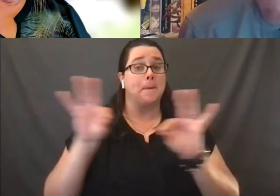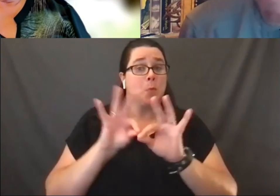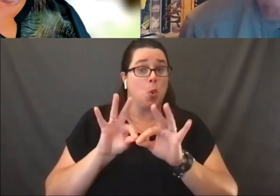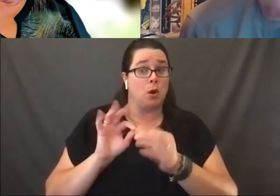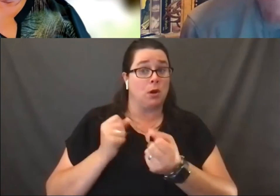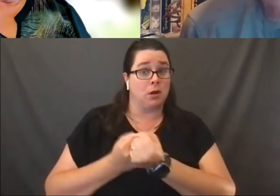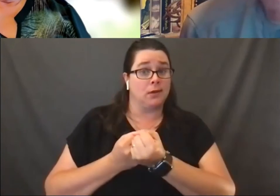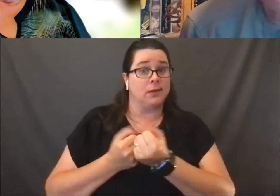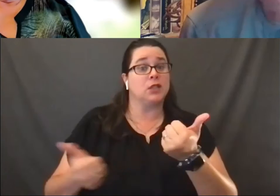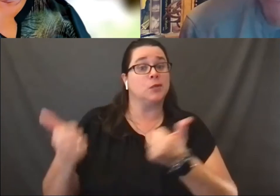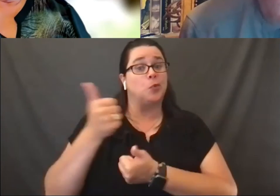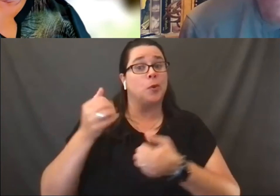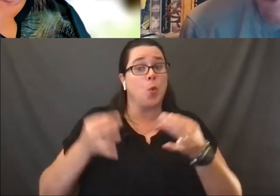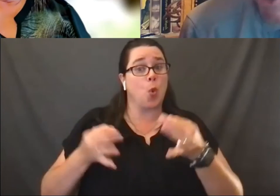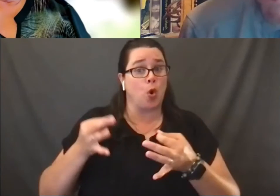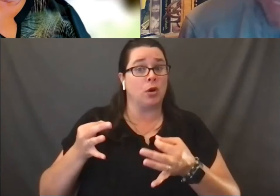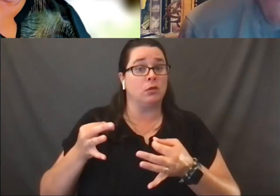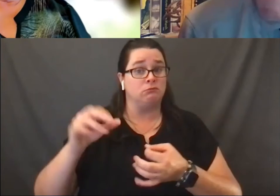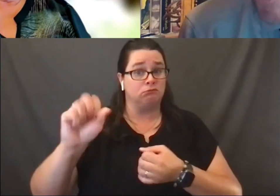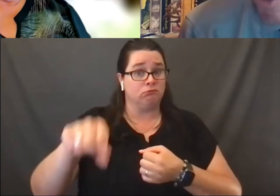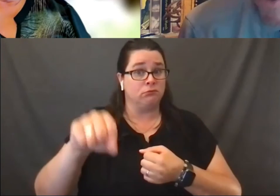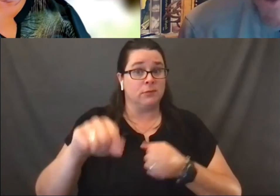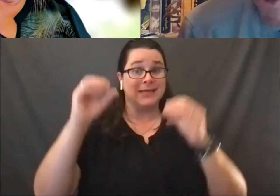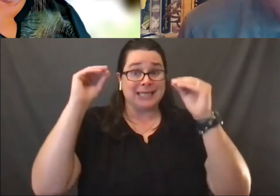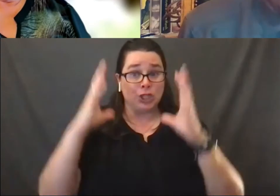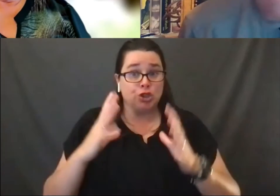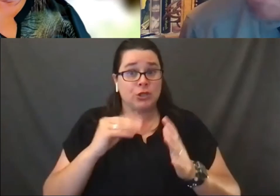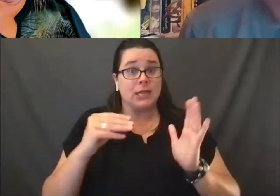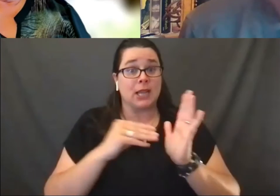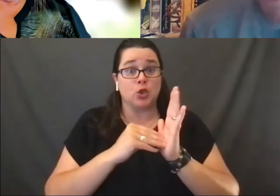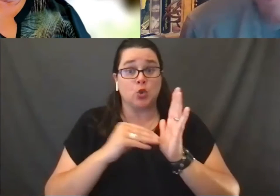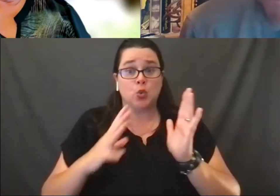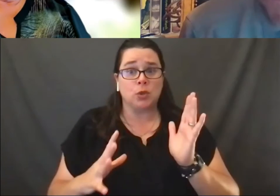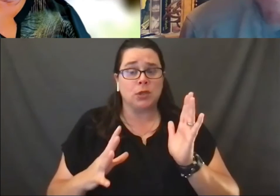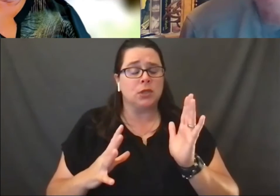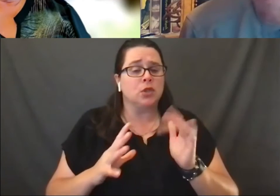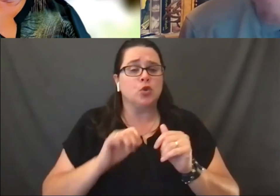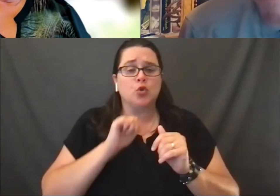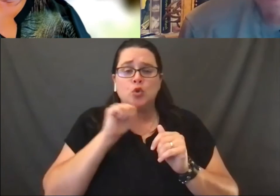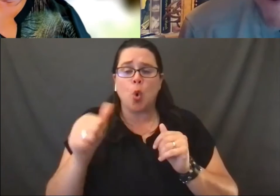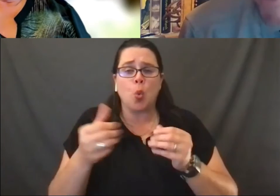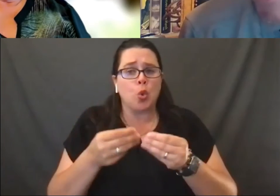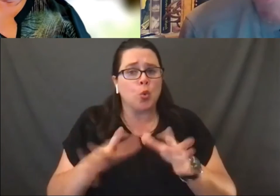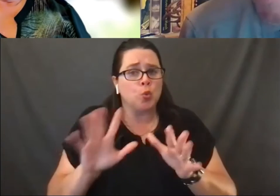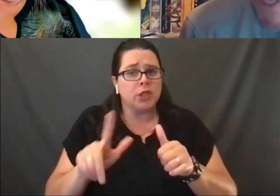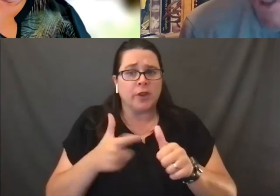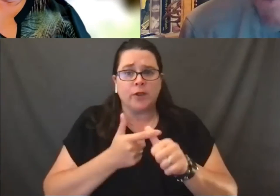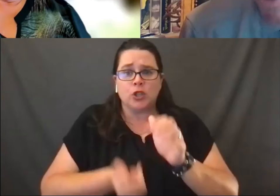the Supreme Court reaffirmed that teachers and students do not lose their first amendment rights to speech,